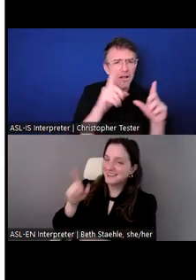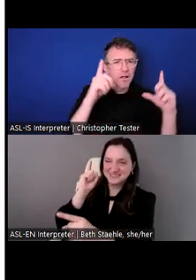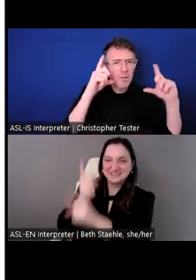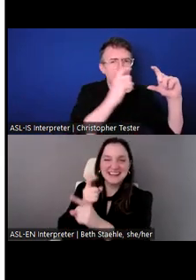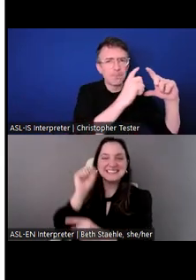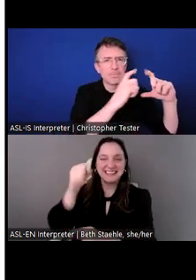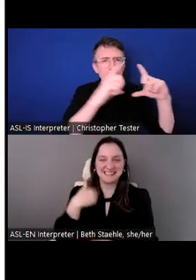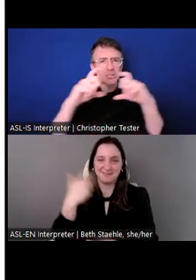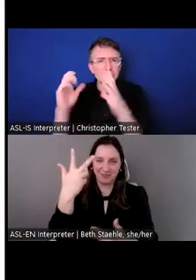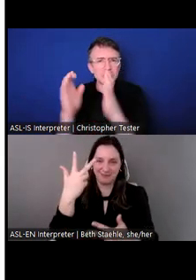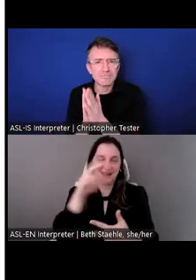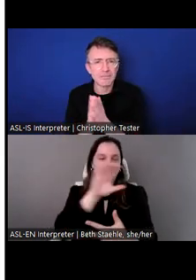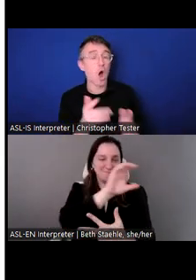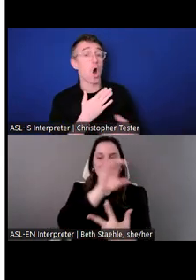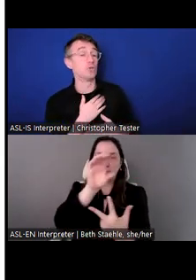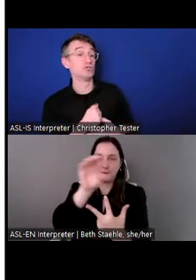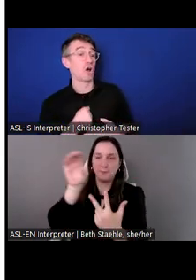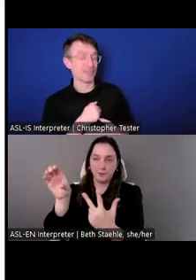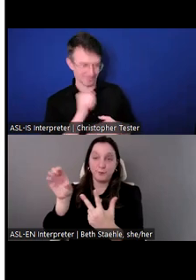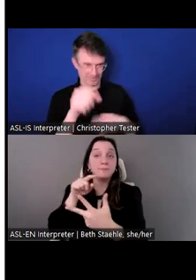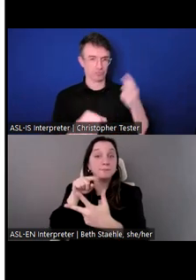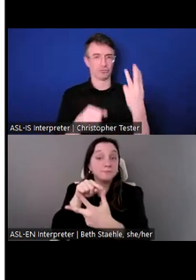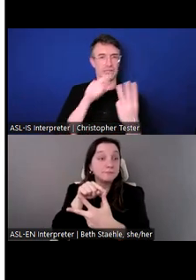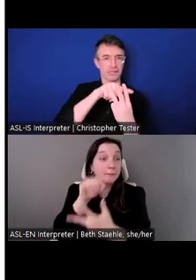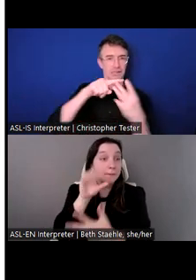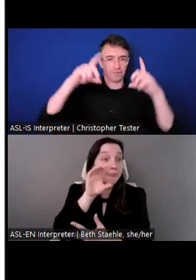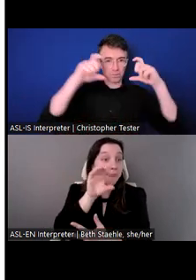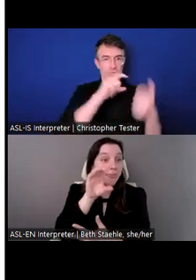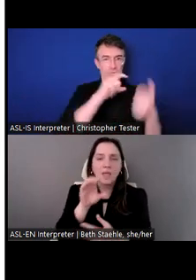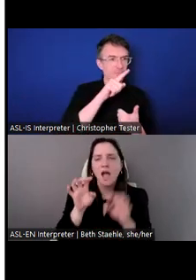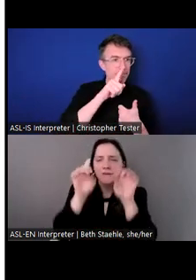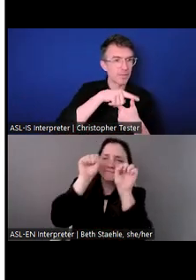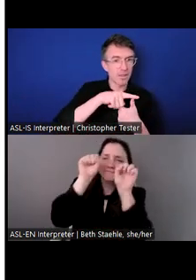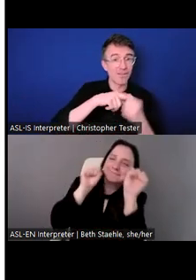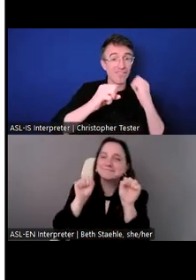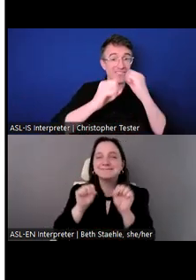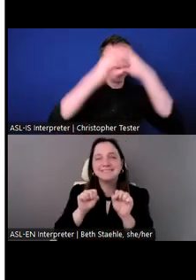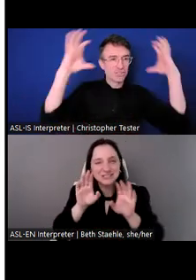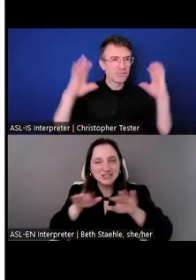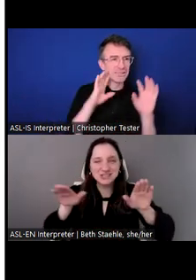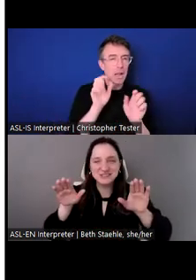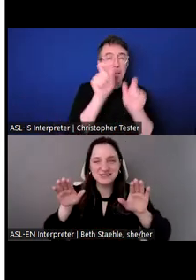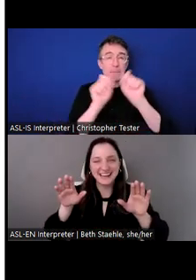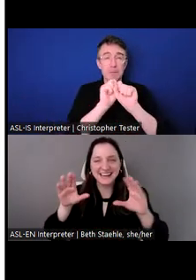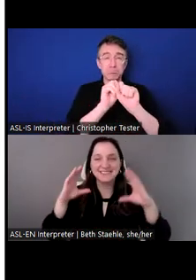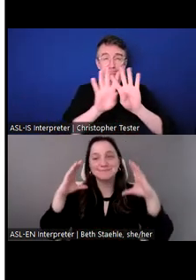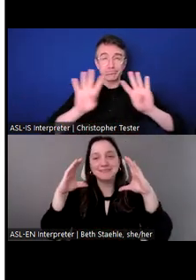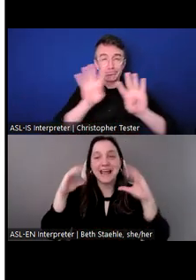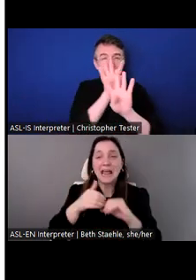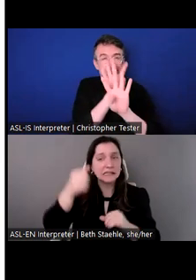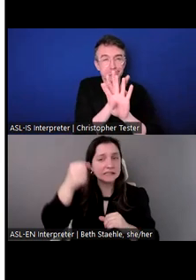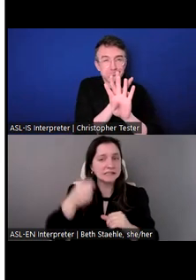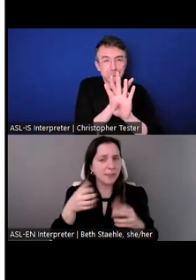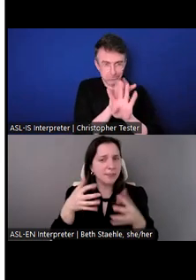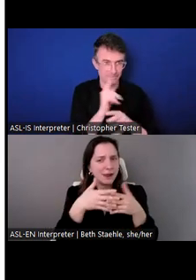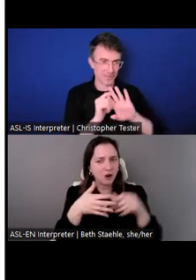The first one is a picture of children I believe in South America.